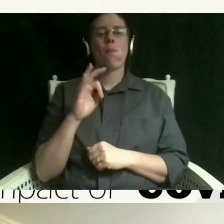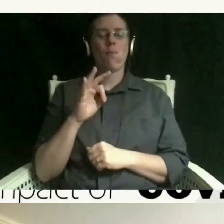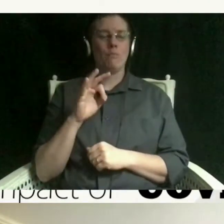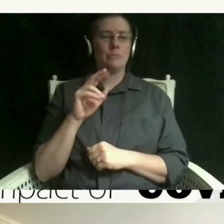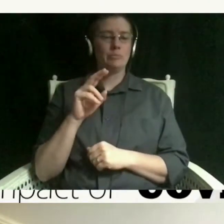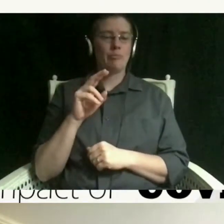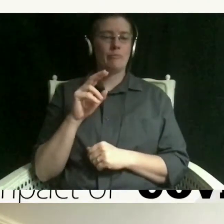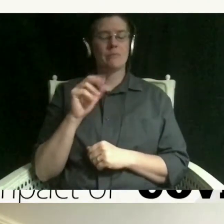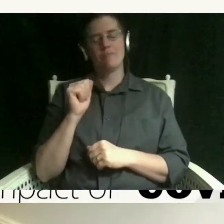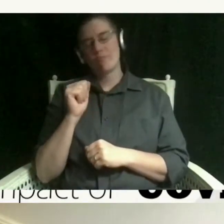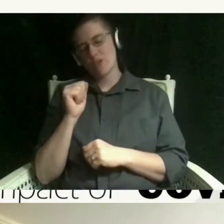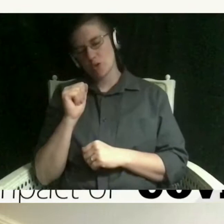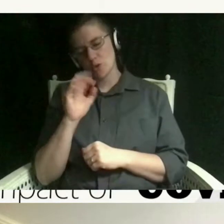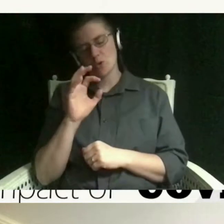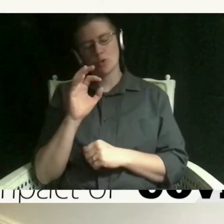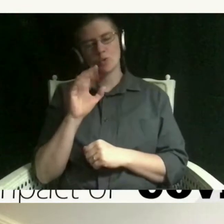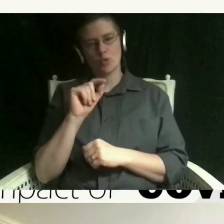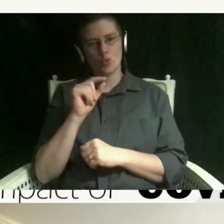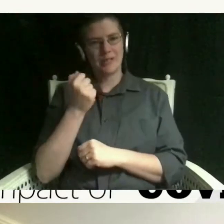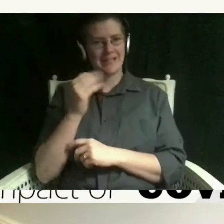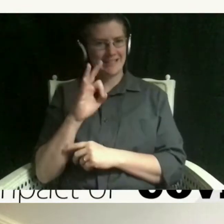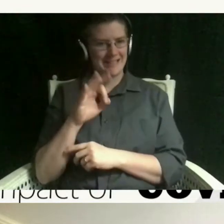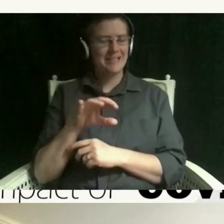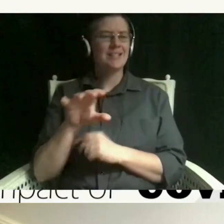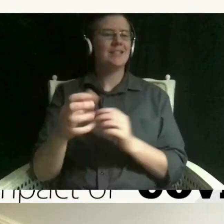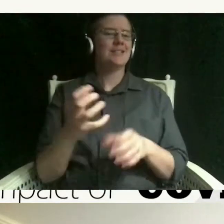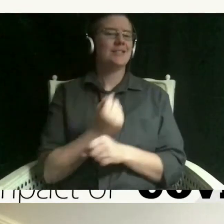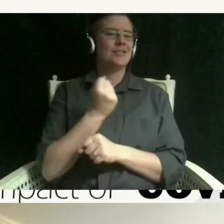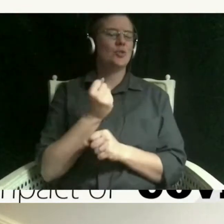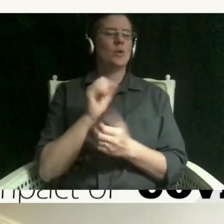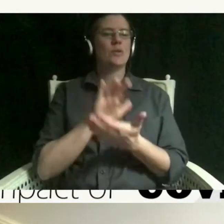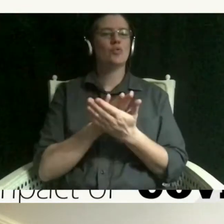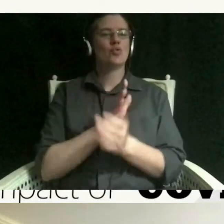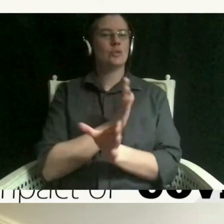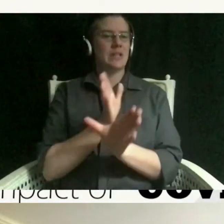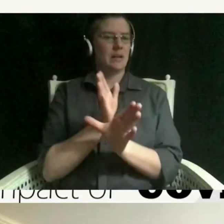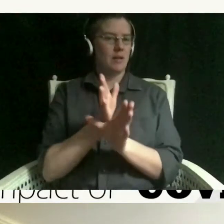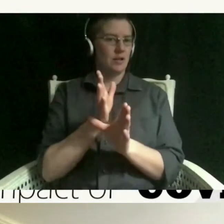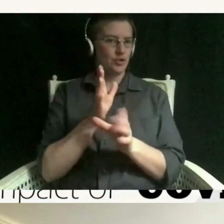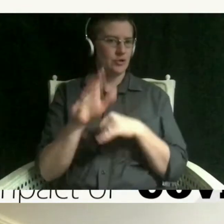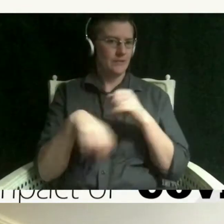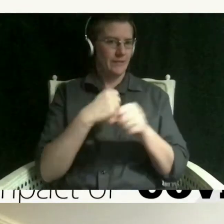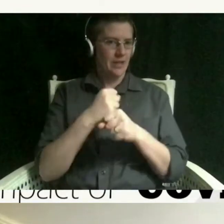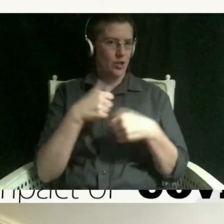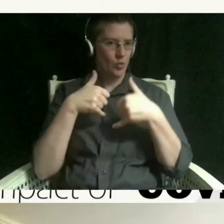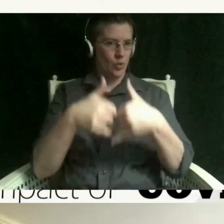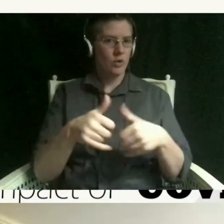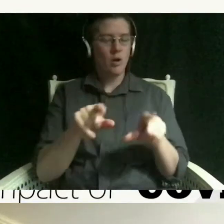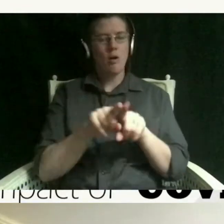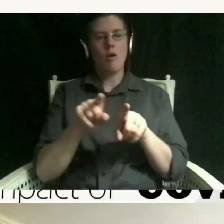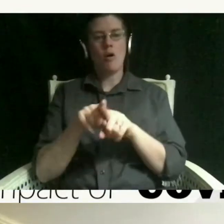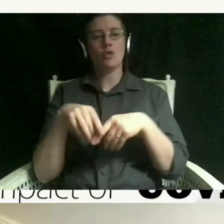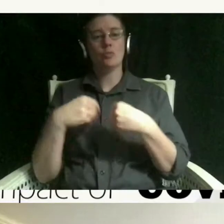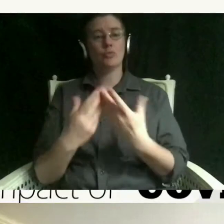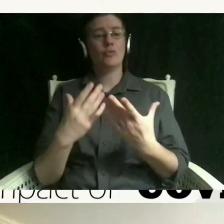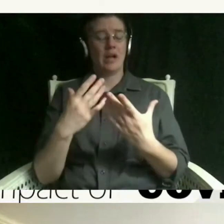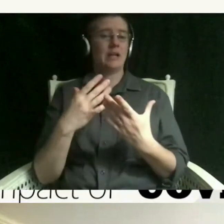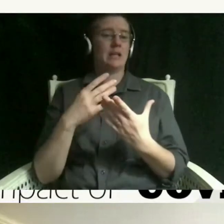the colorado society of school psychologists school psychologist of the year award was also given the award supervisor of the year at the university of denver for her